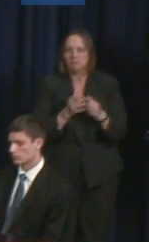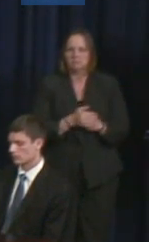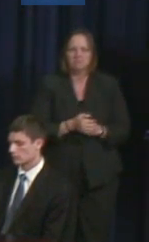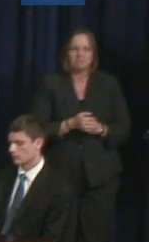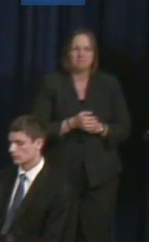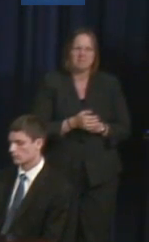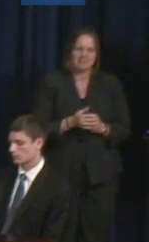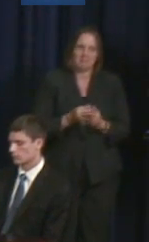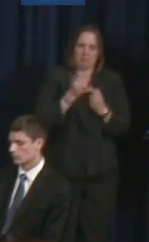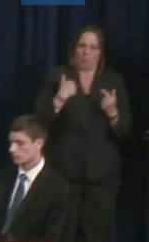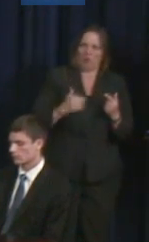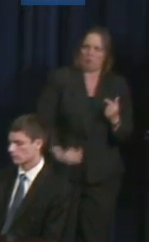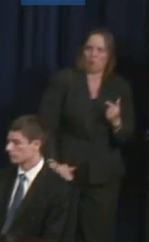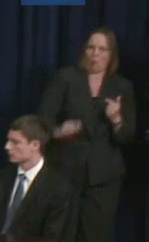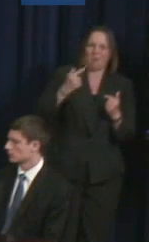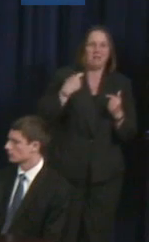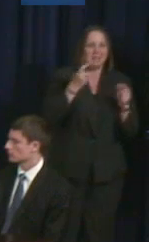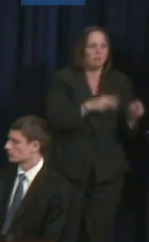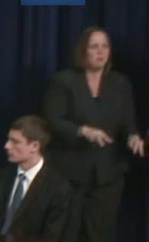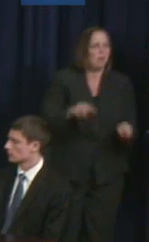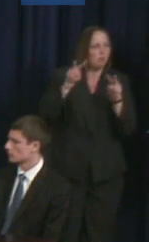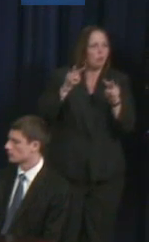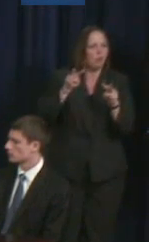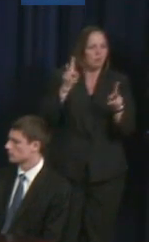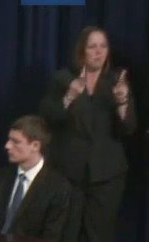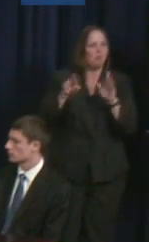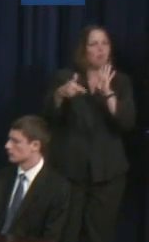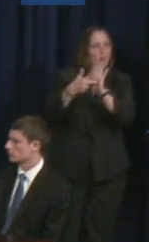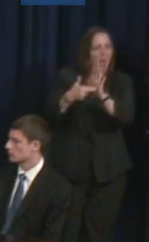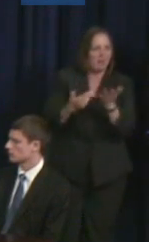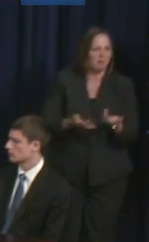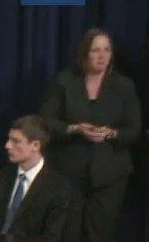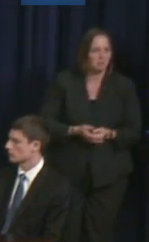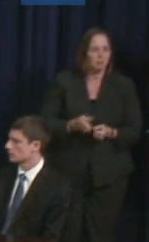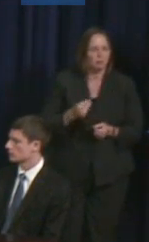So I really say mentorship has been really effective,